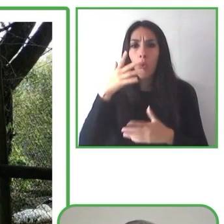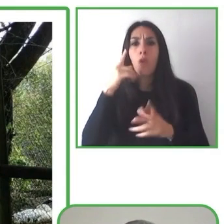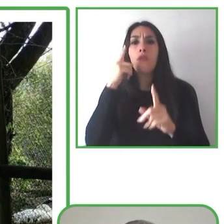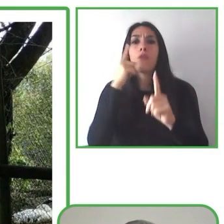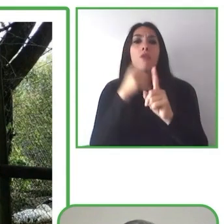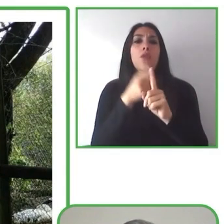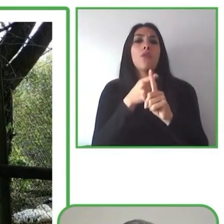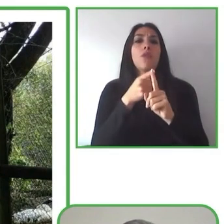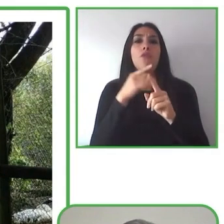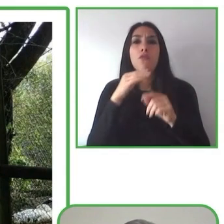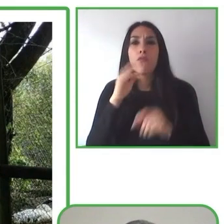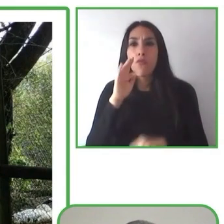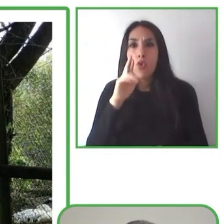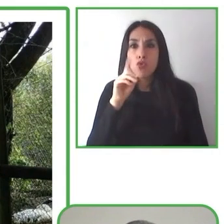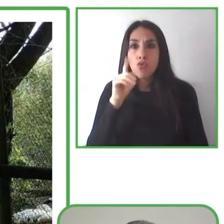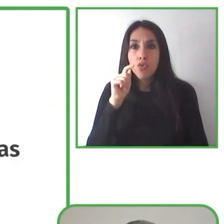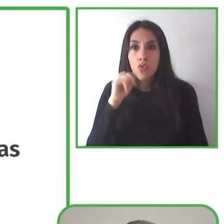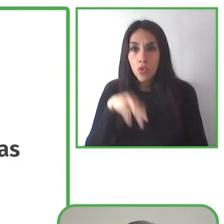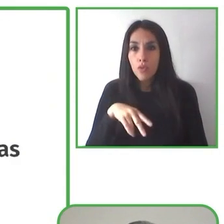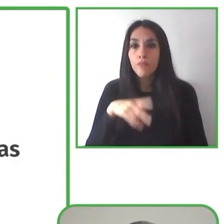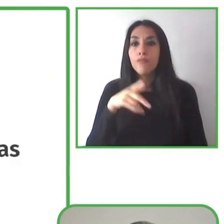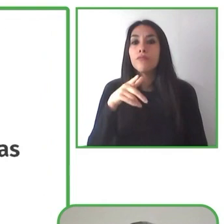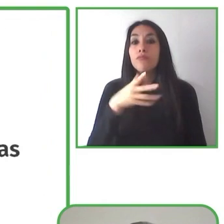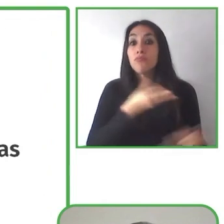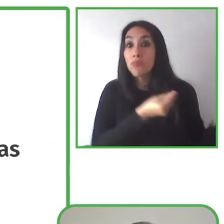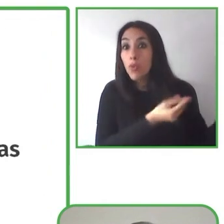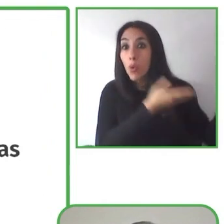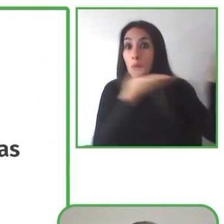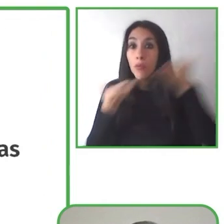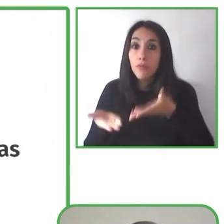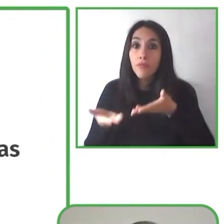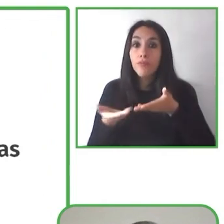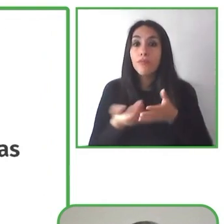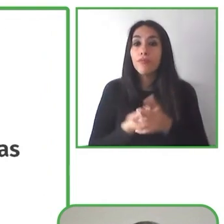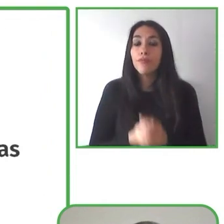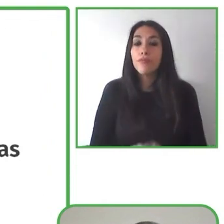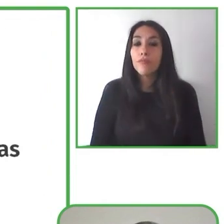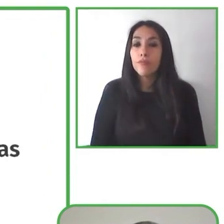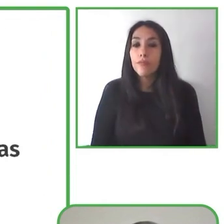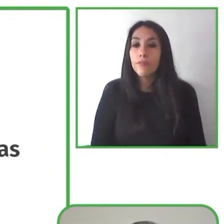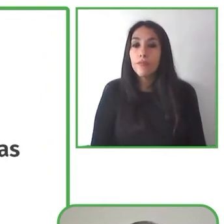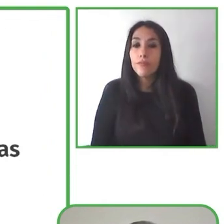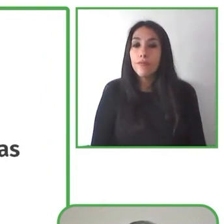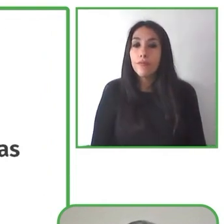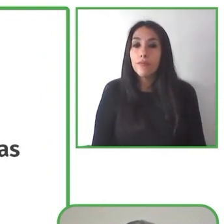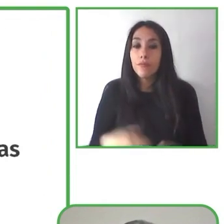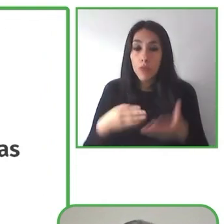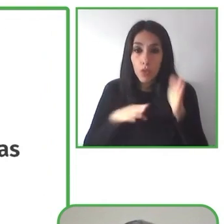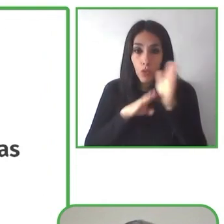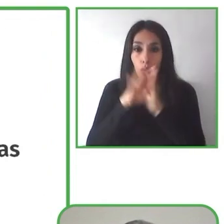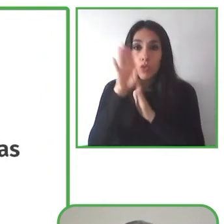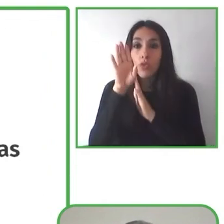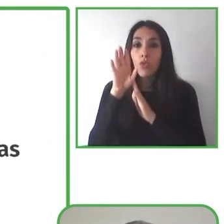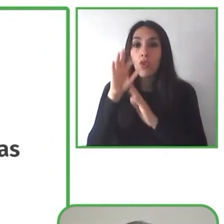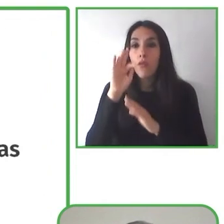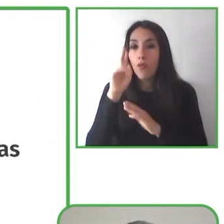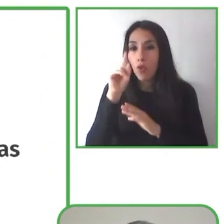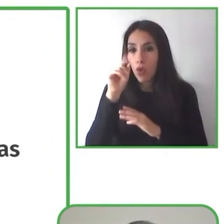to learn a bit about how we developed this process. Fundación Eres is a nonprofit organization